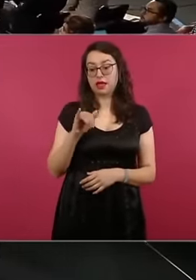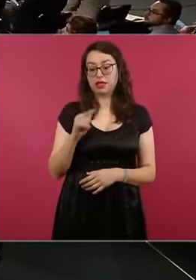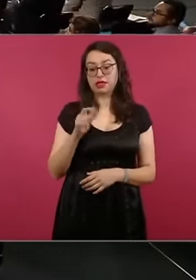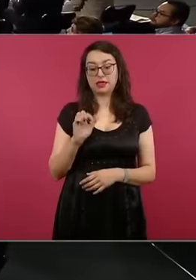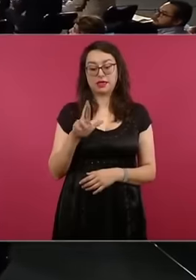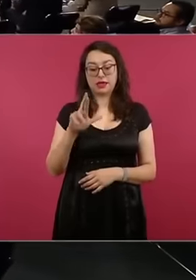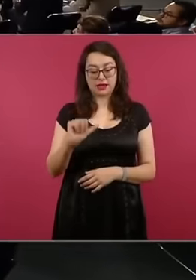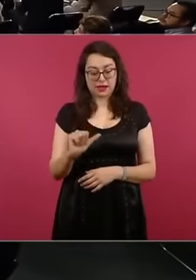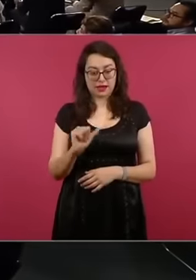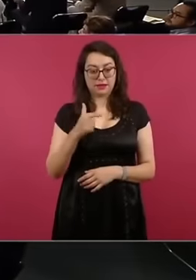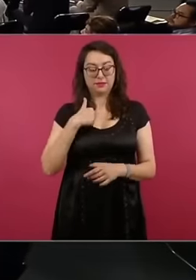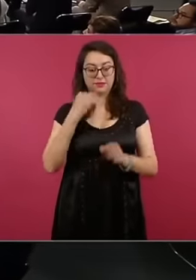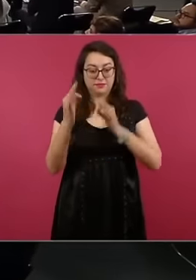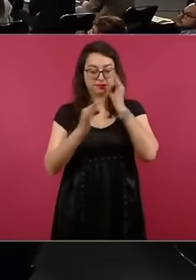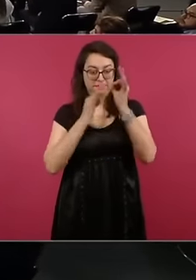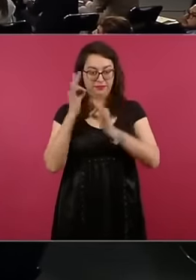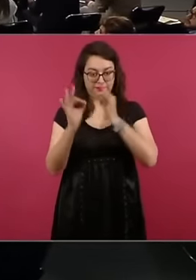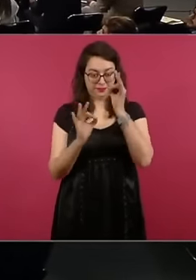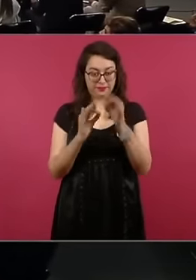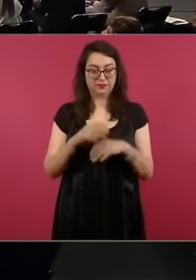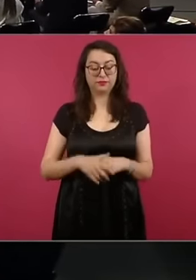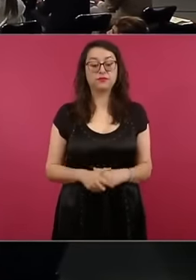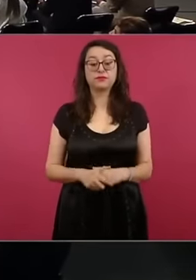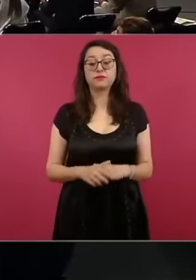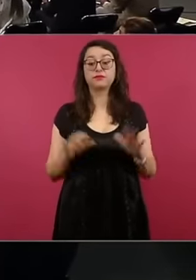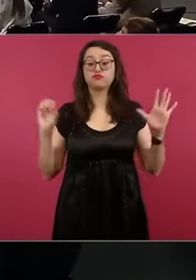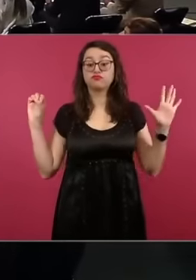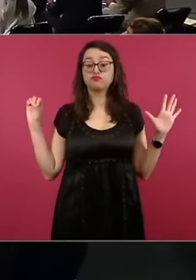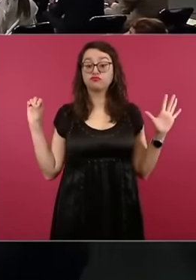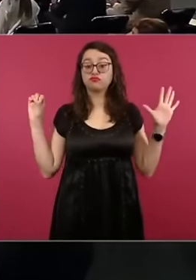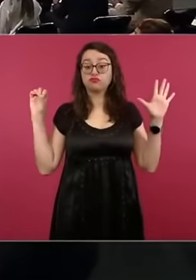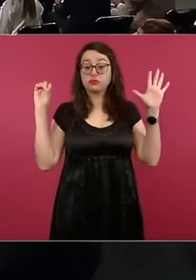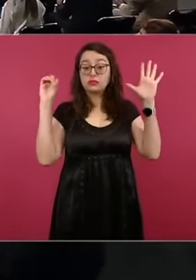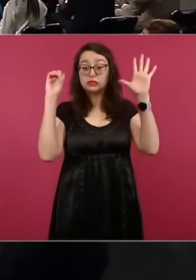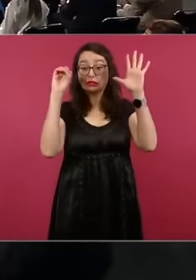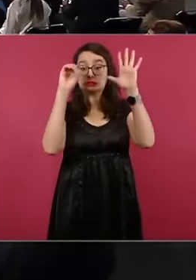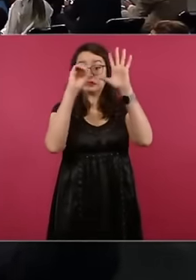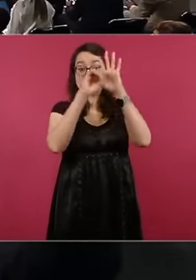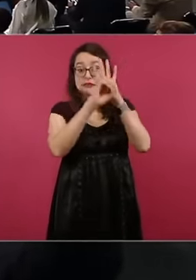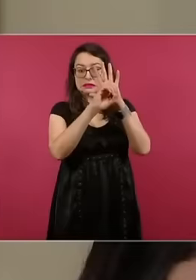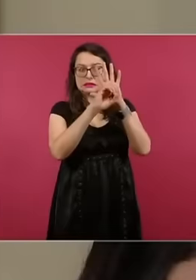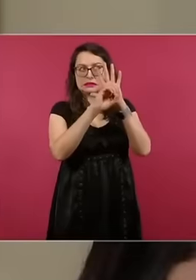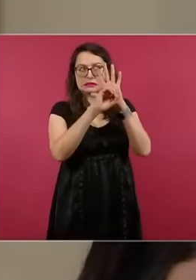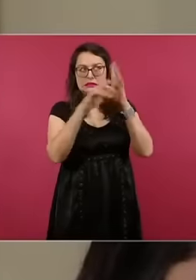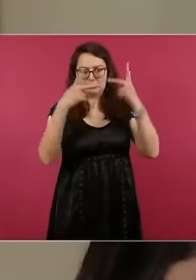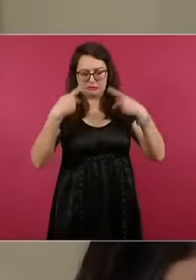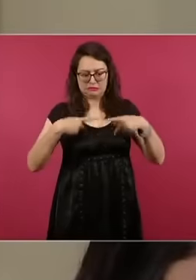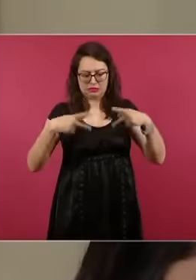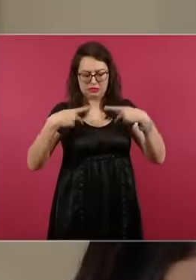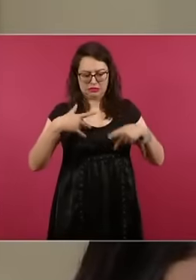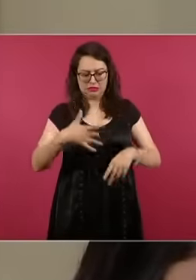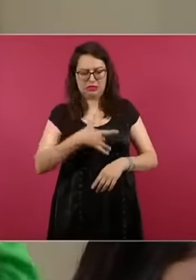if this eclipse has any effect on people physically or emotionally they can